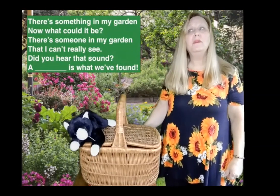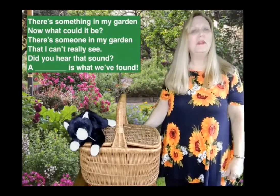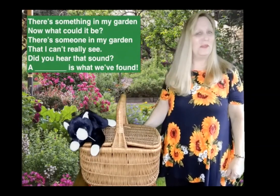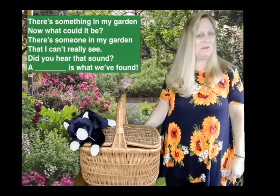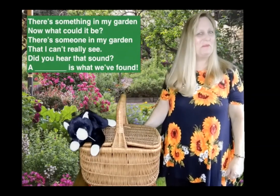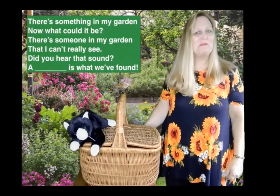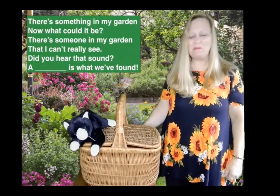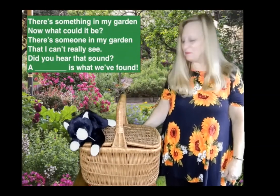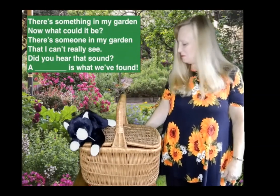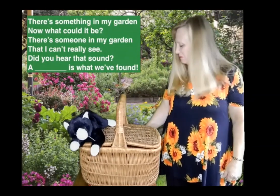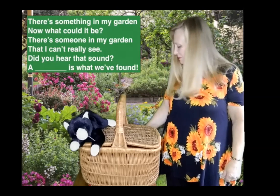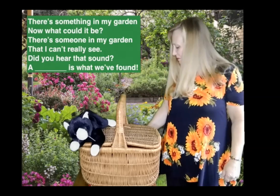I think it's a flying insect.